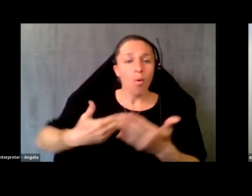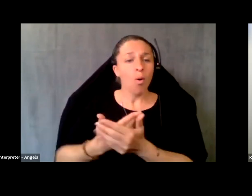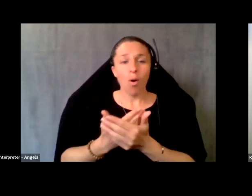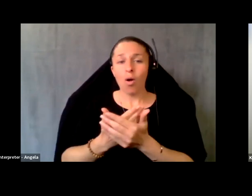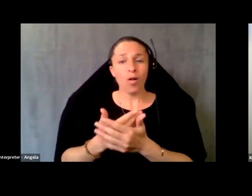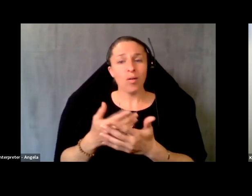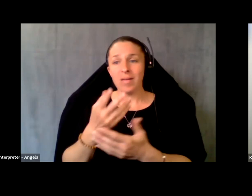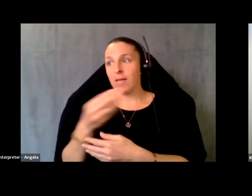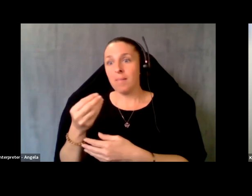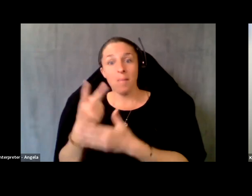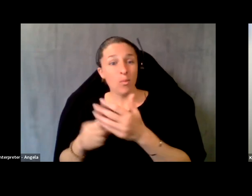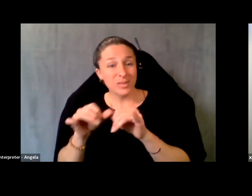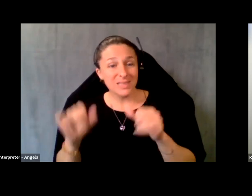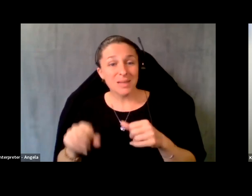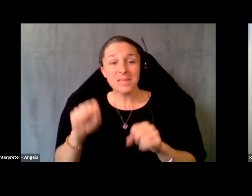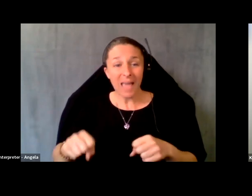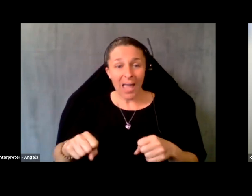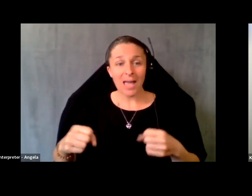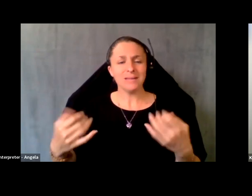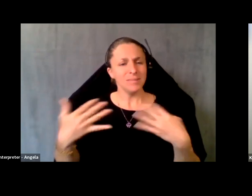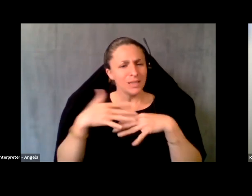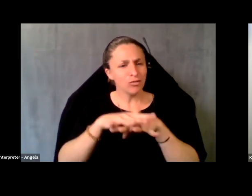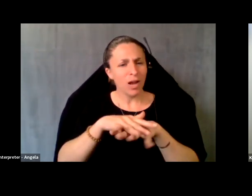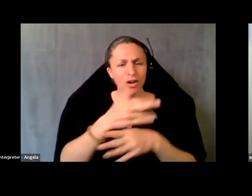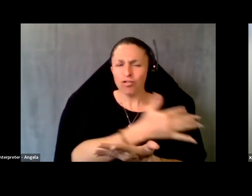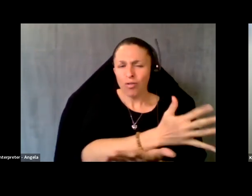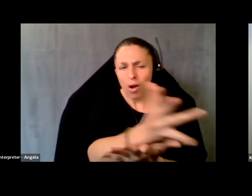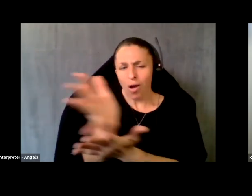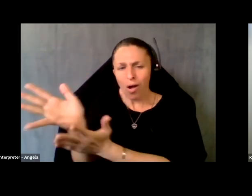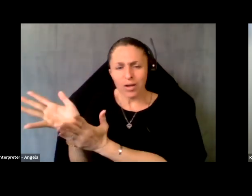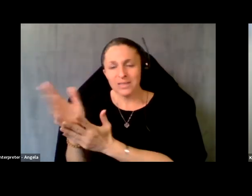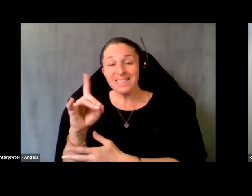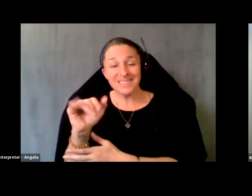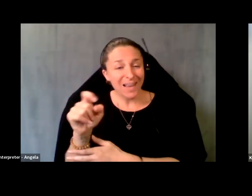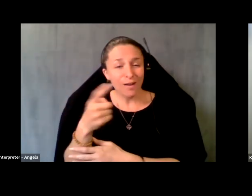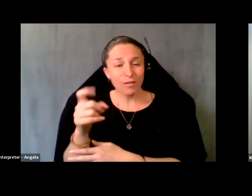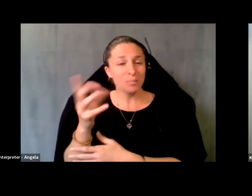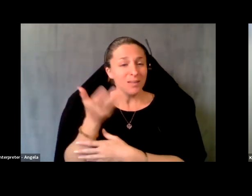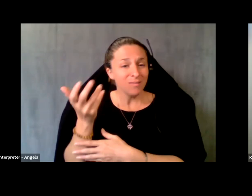systems could be integrated across the spectrum. So data from devices that the patients were using